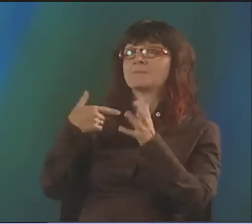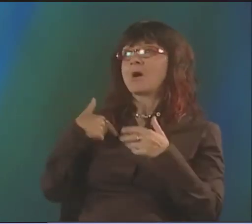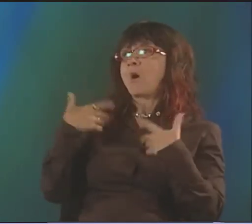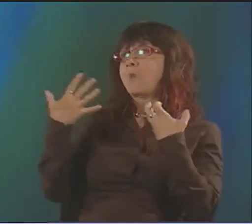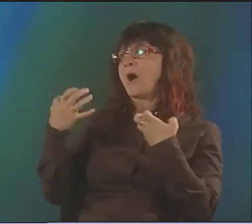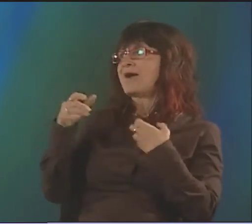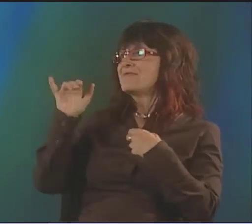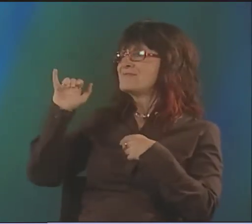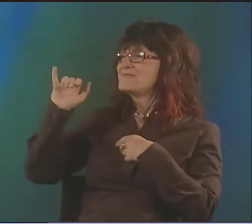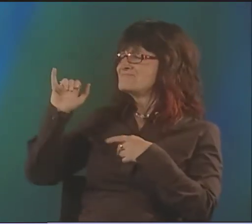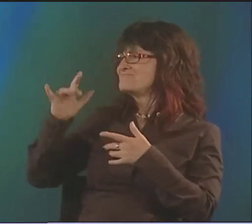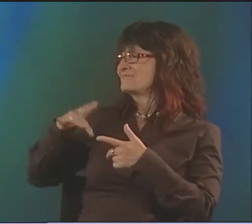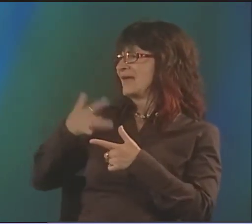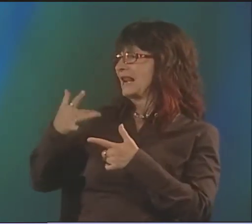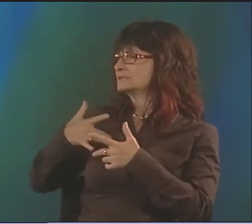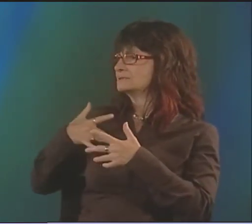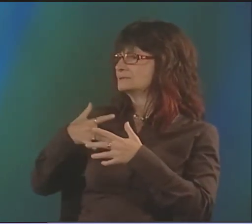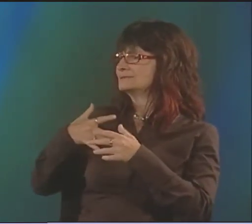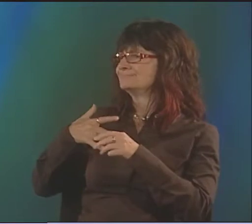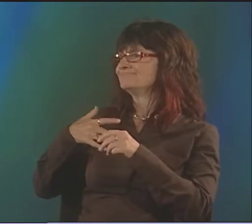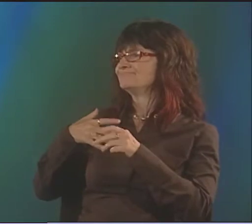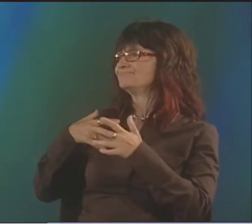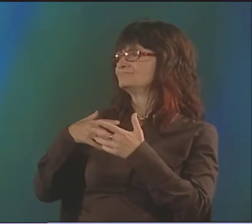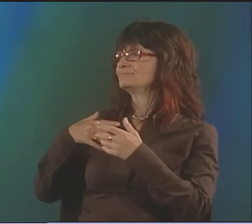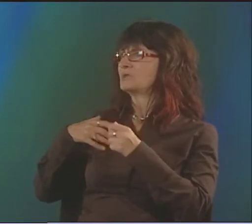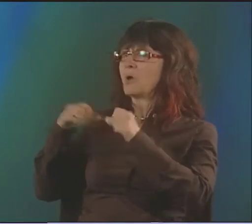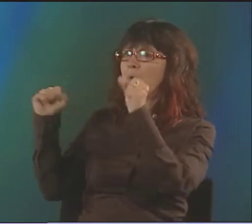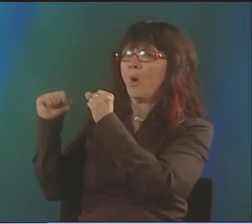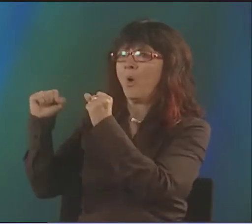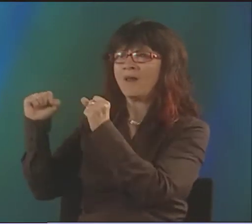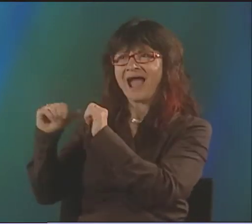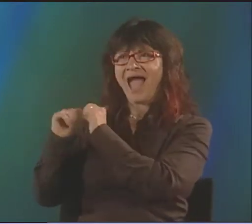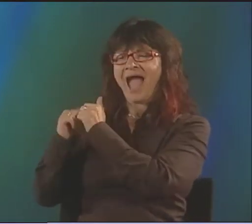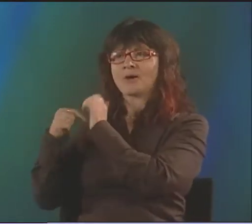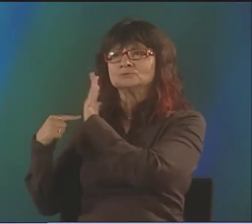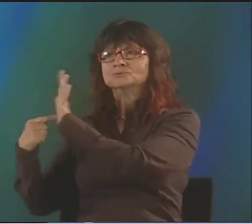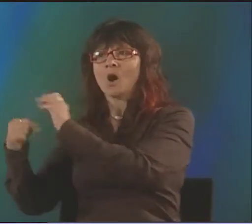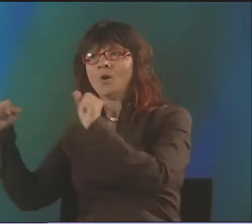AND, FOR ME, IT'S THE SAME THING WITH CREATING POETRY. I'M JUST MESSING AROUND. I'M PLAYING.